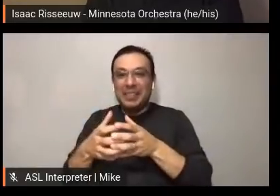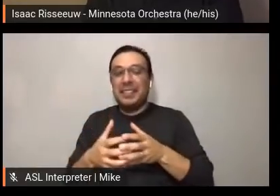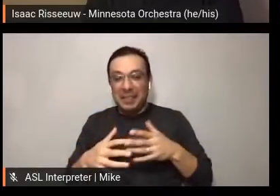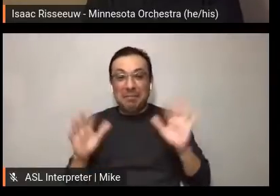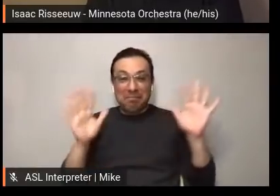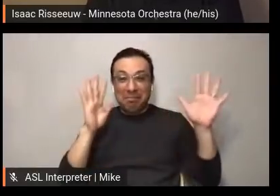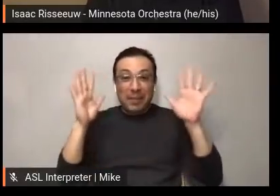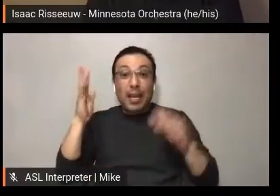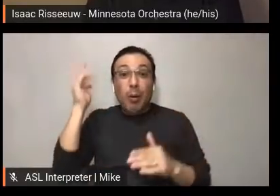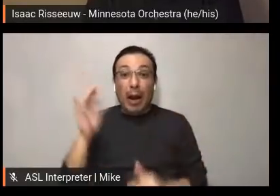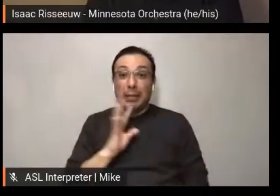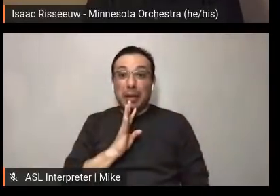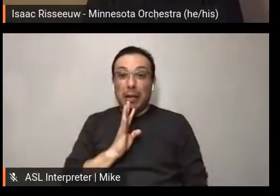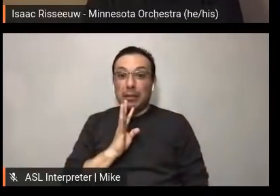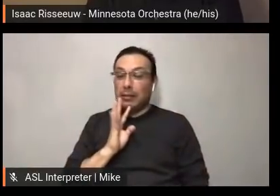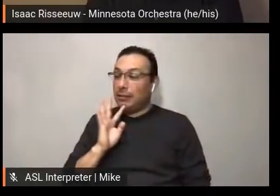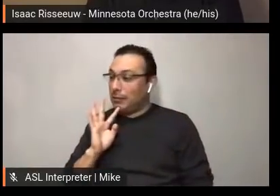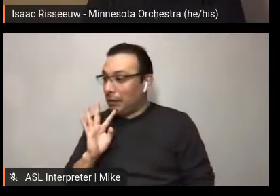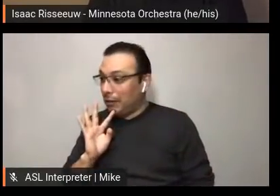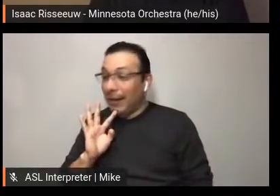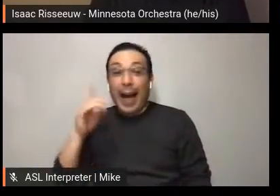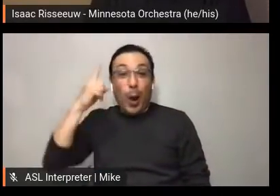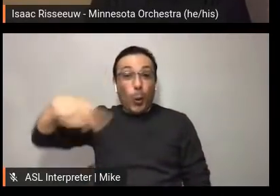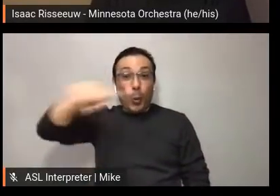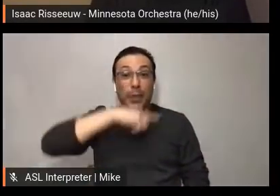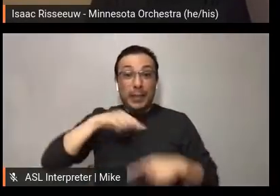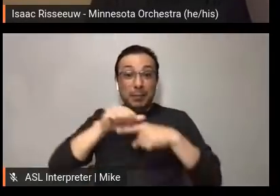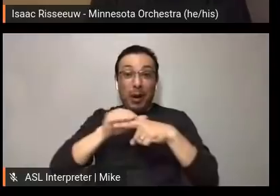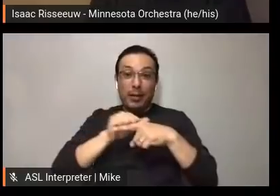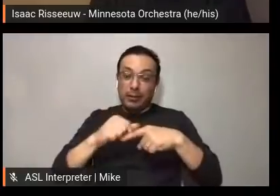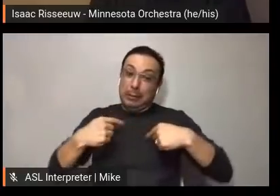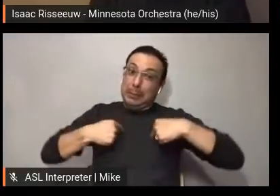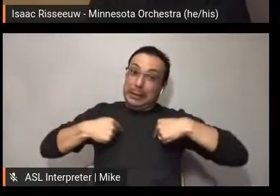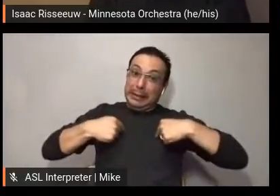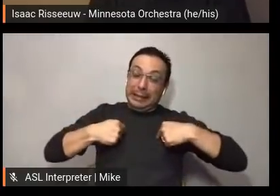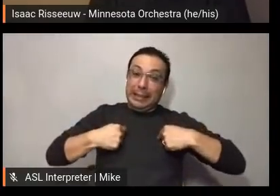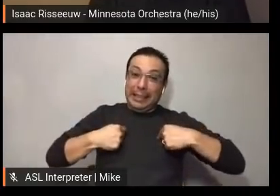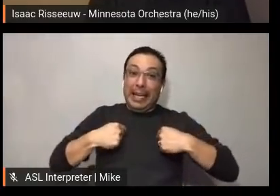I think people, when we rehearse... I know I do this. I'll rehearse, and it